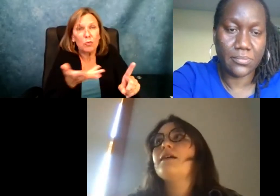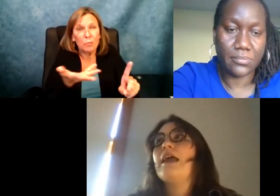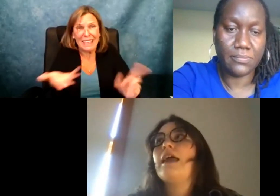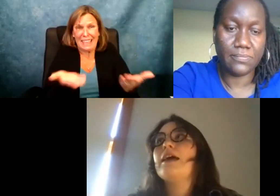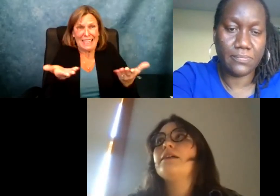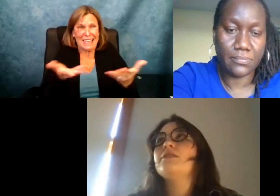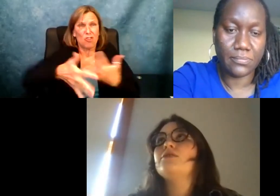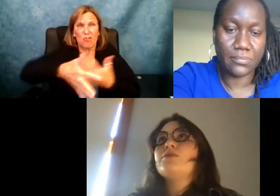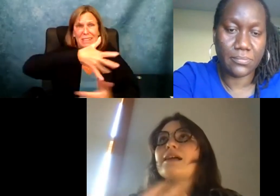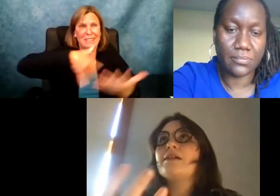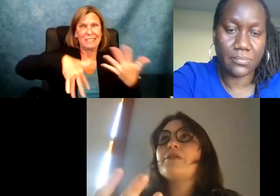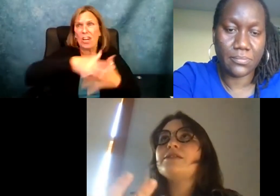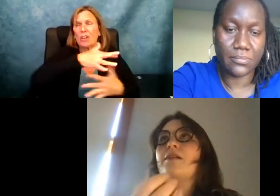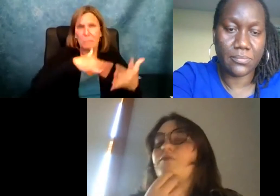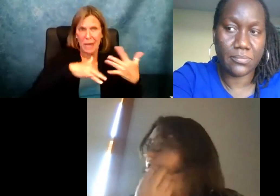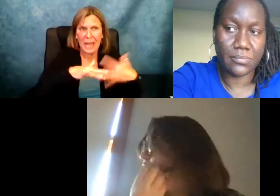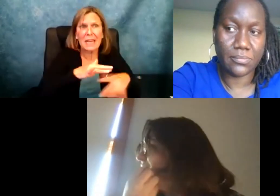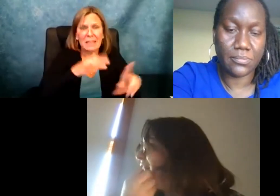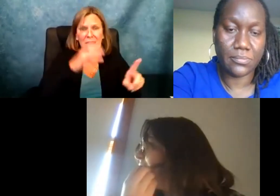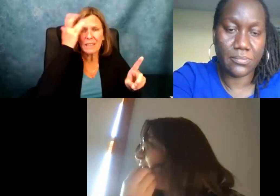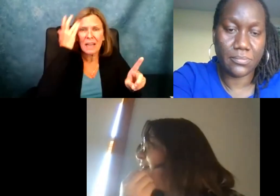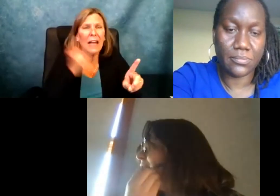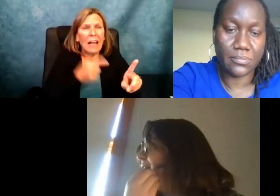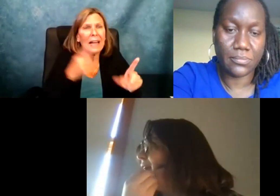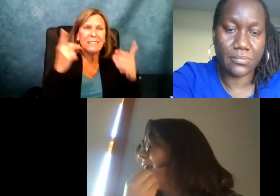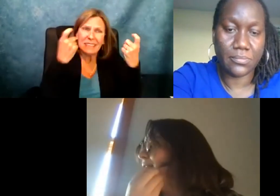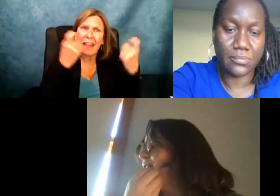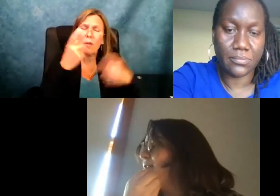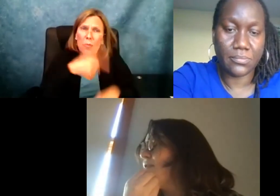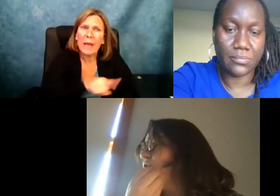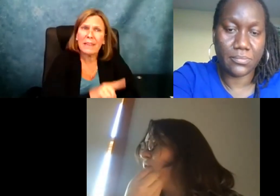coming from and how hard they are working to be